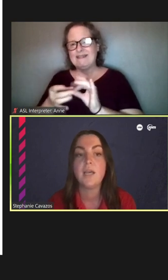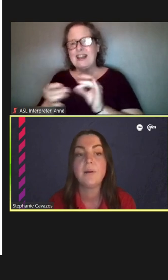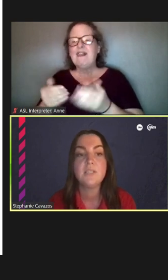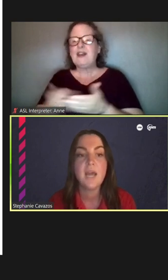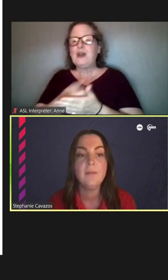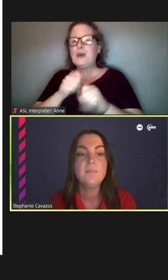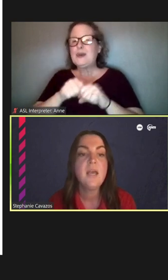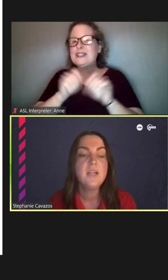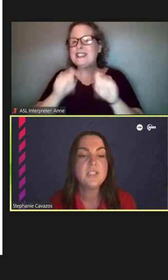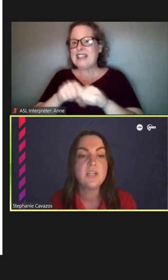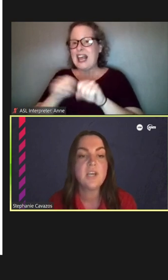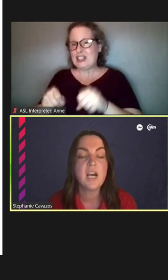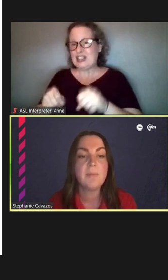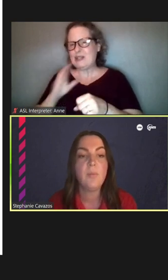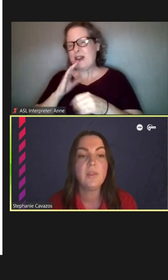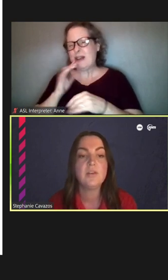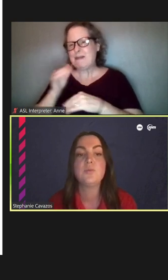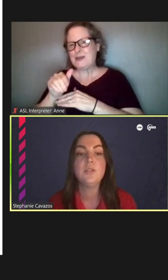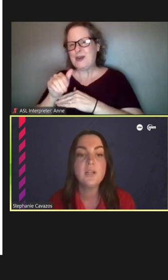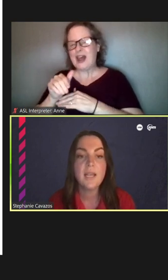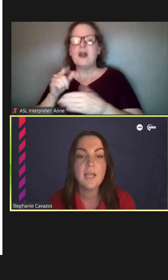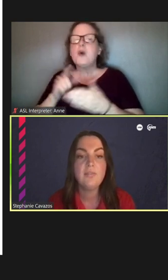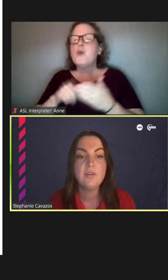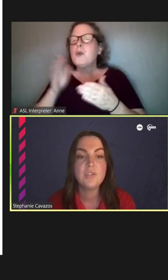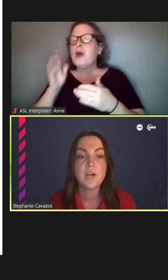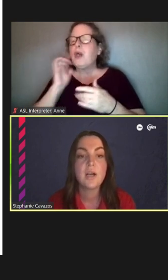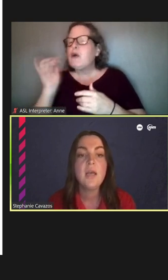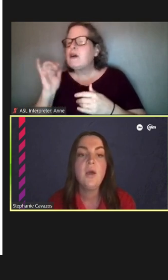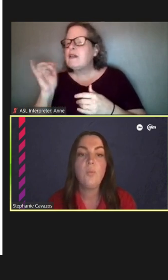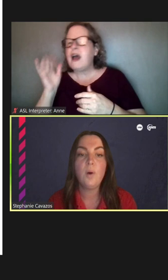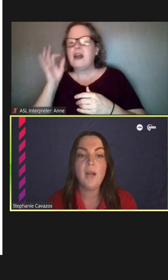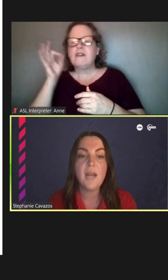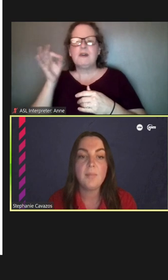about tonight. She's going to talk about what those will look like in the future, what a